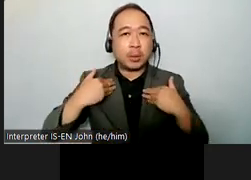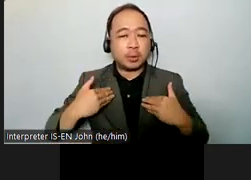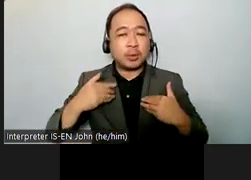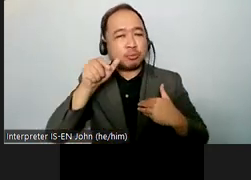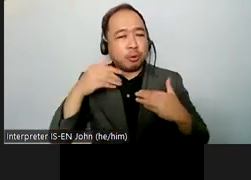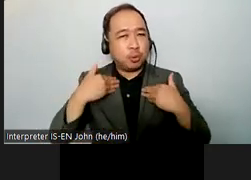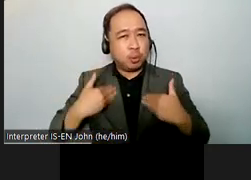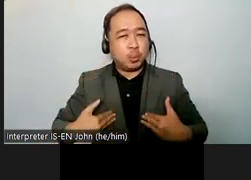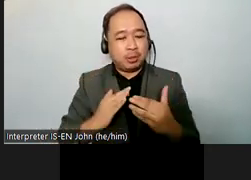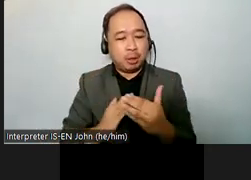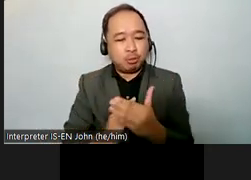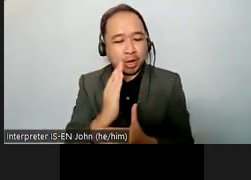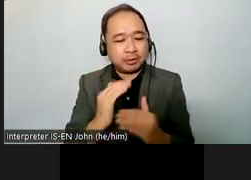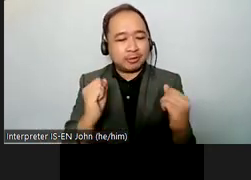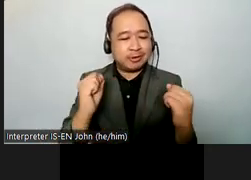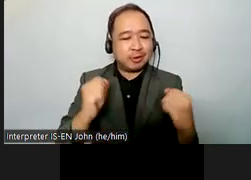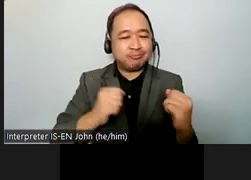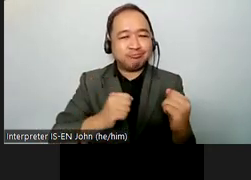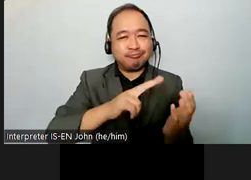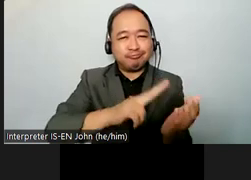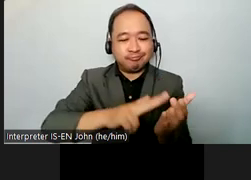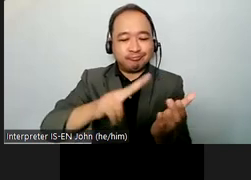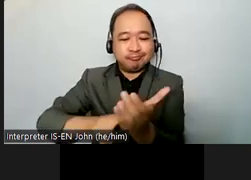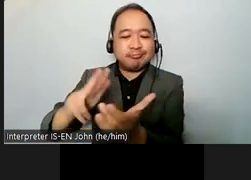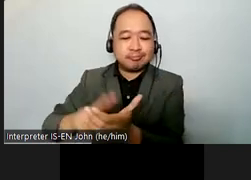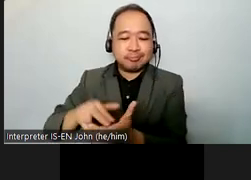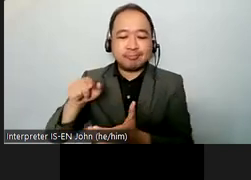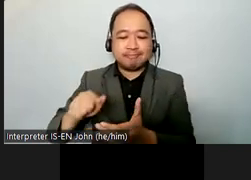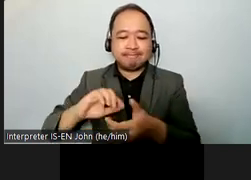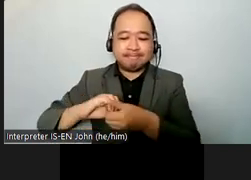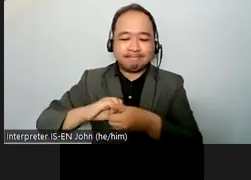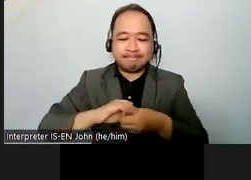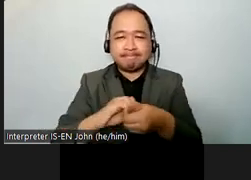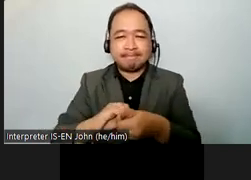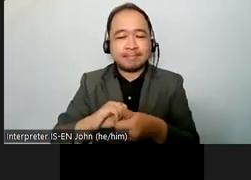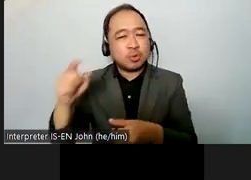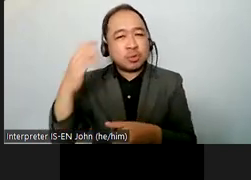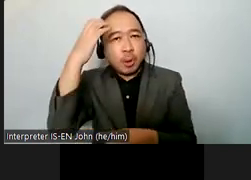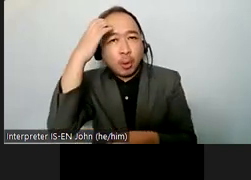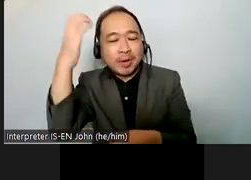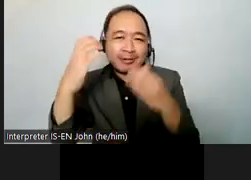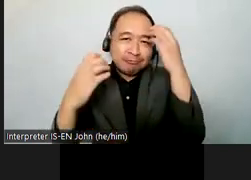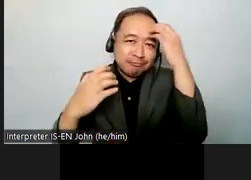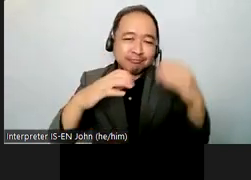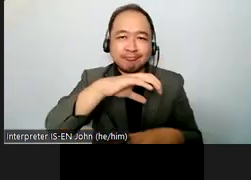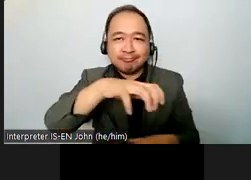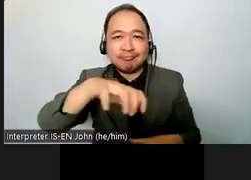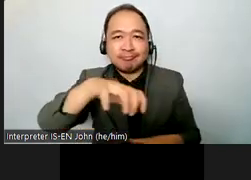that are being provided in response to situations of risk such as the private and kangenic and in